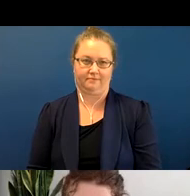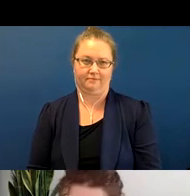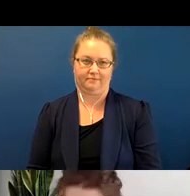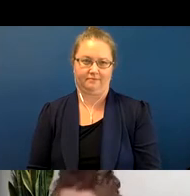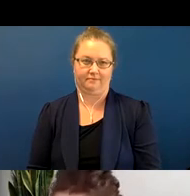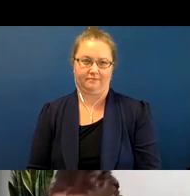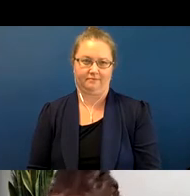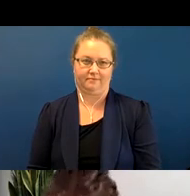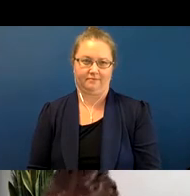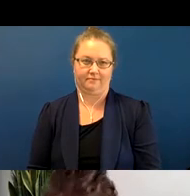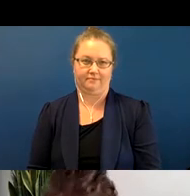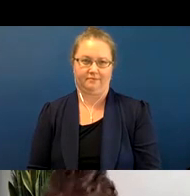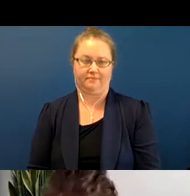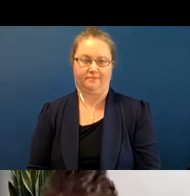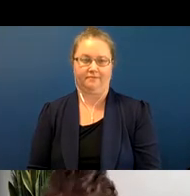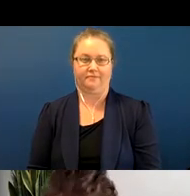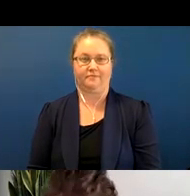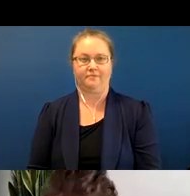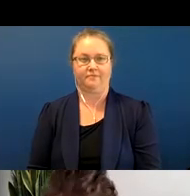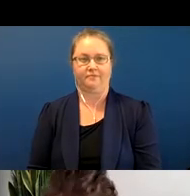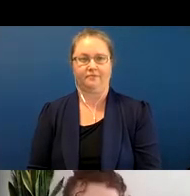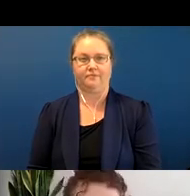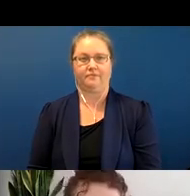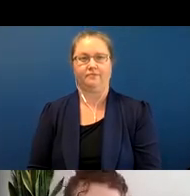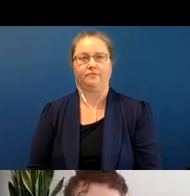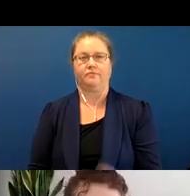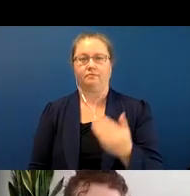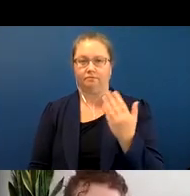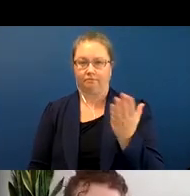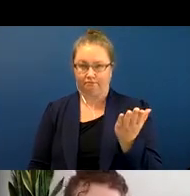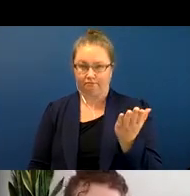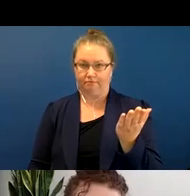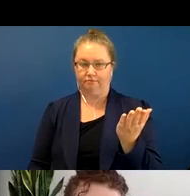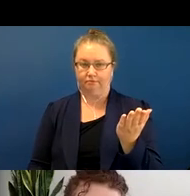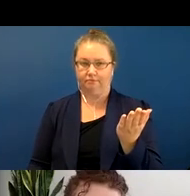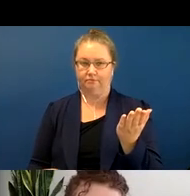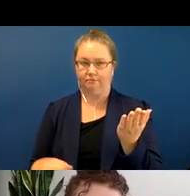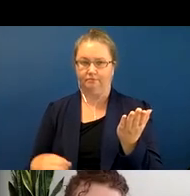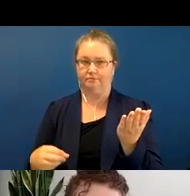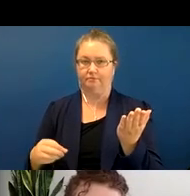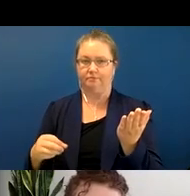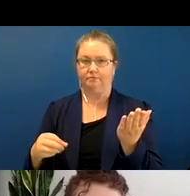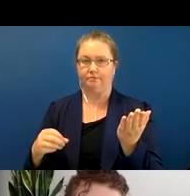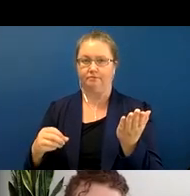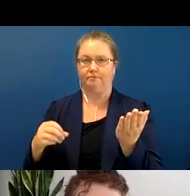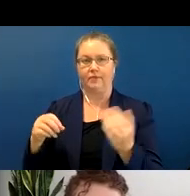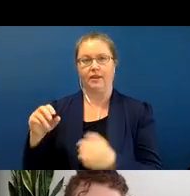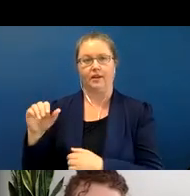And then, so in terms of Navajo's status in relation to Aikhenvald’s typology, she says